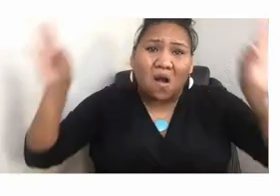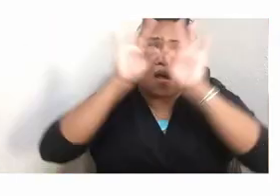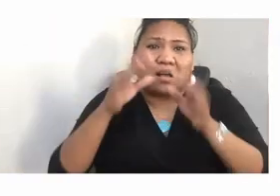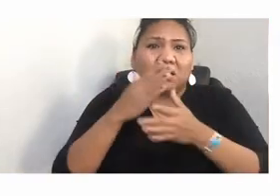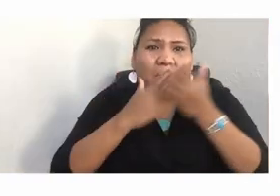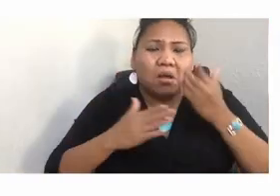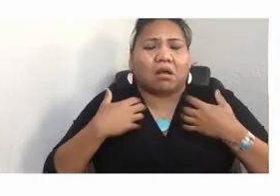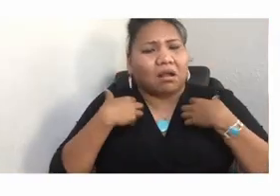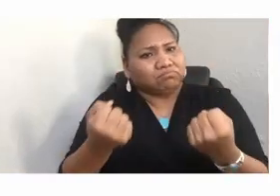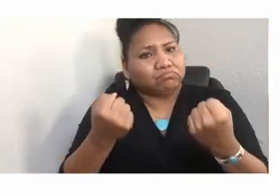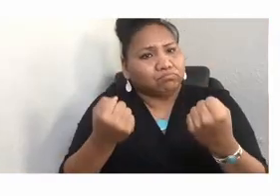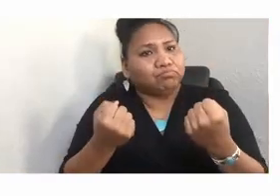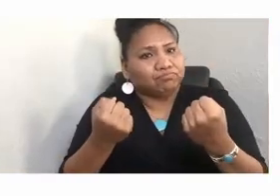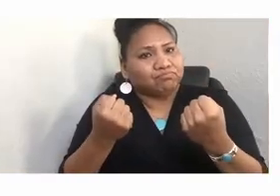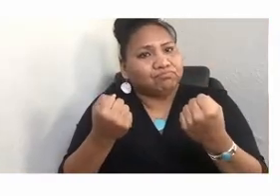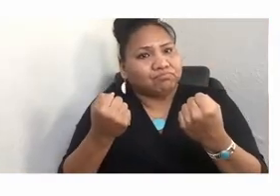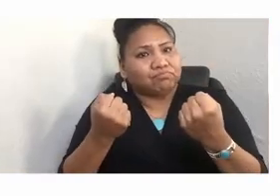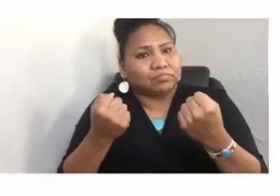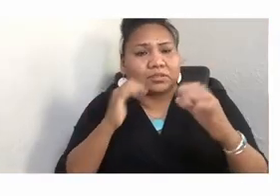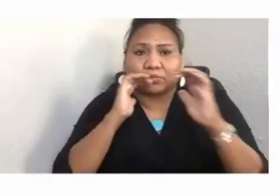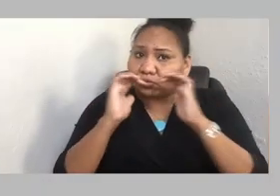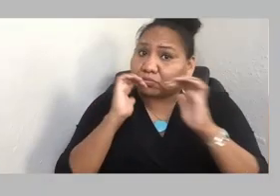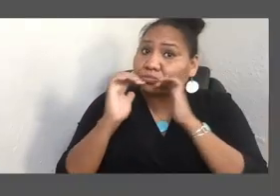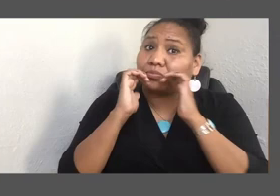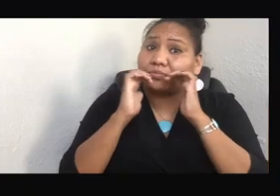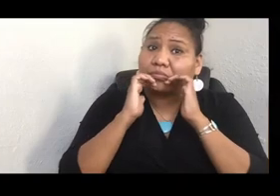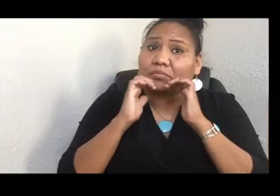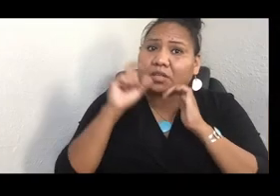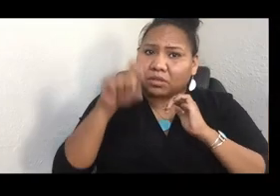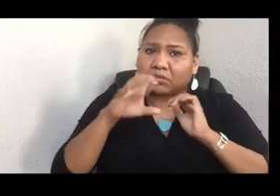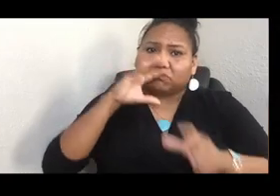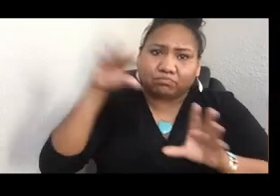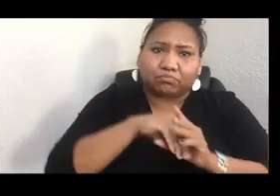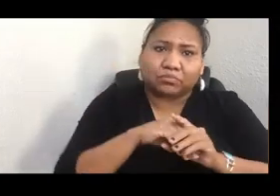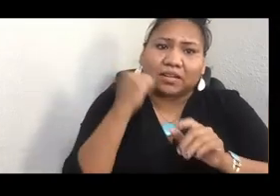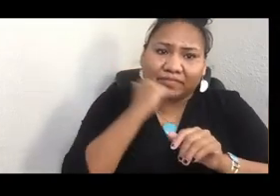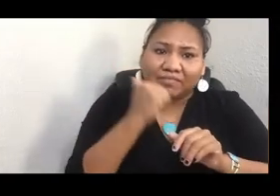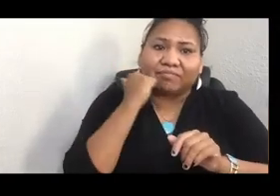to be part of our daily lives. This is a photo of Dr. Kim TallBear.